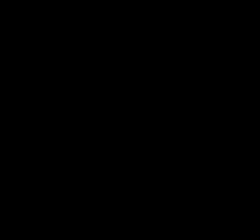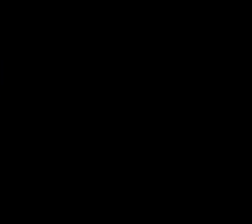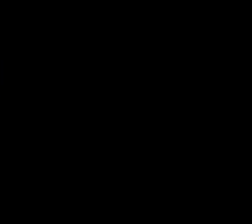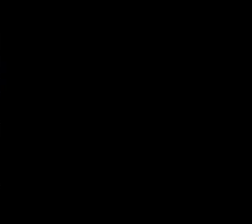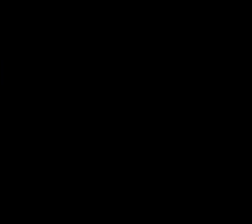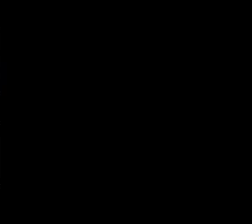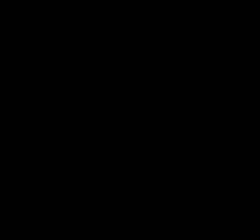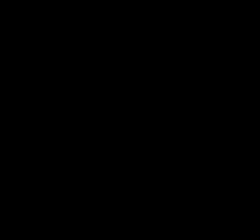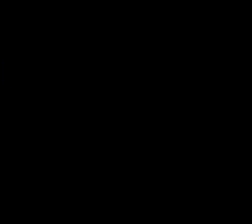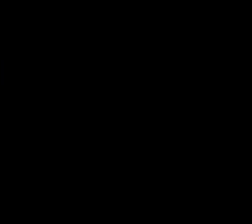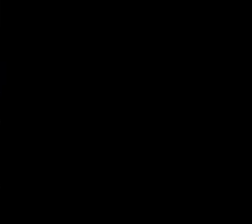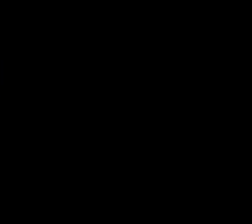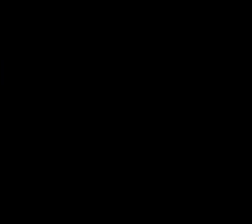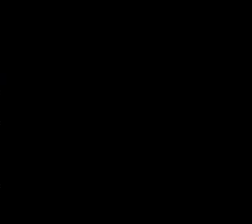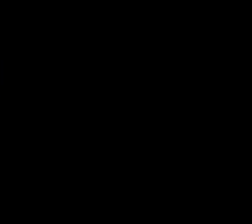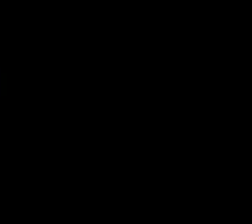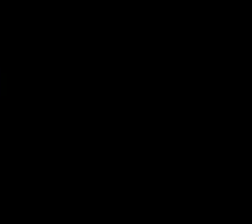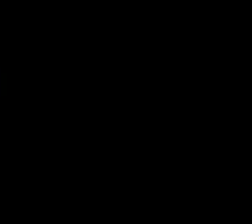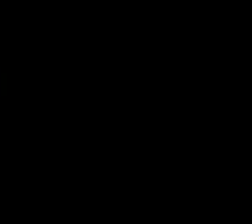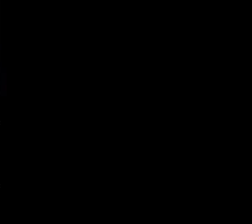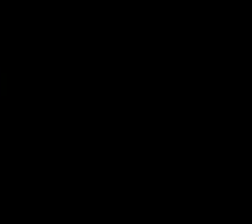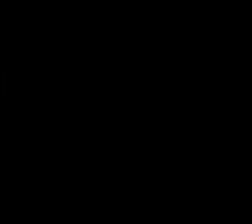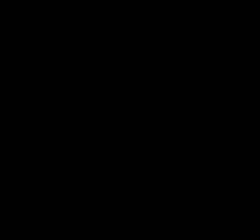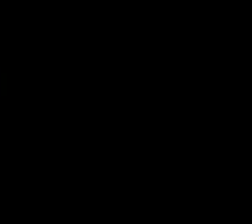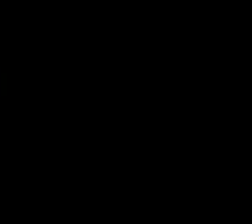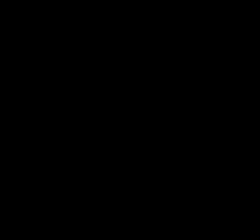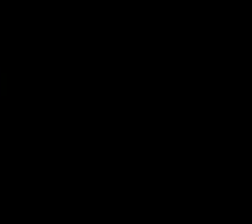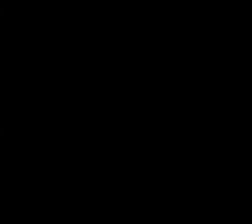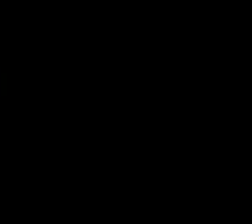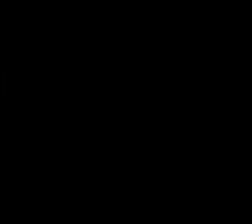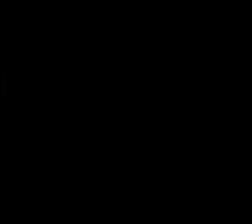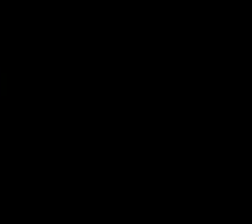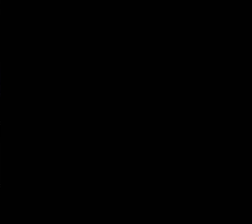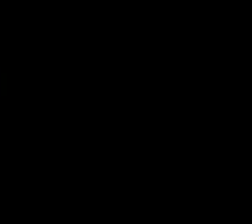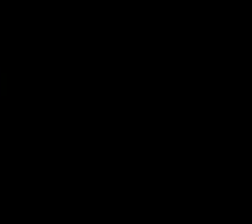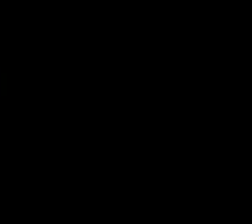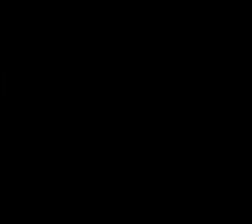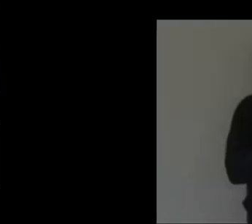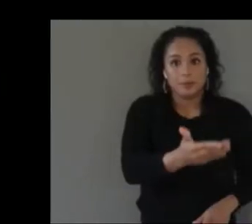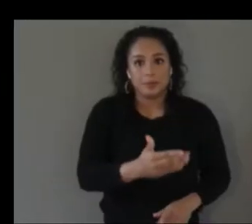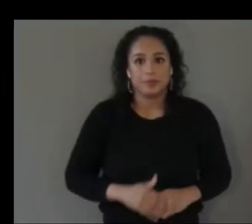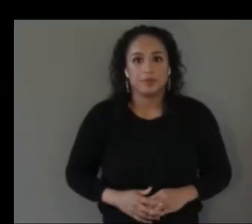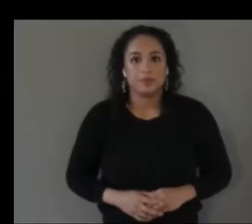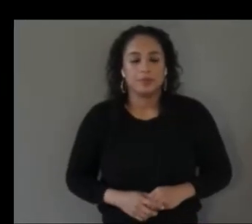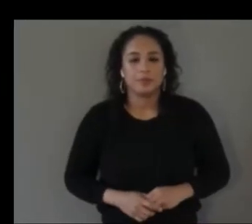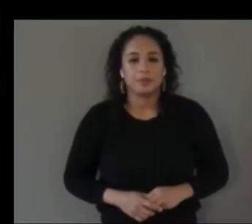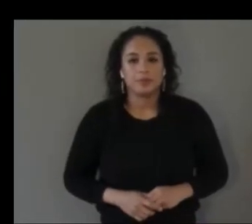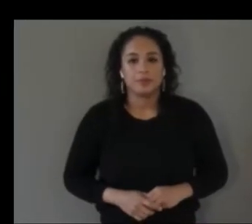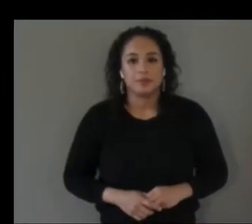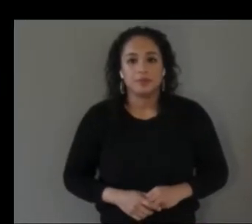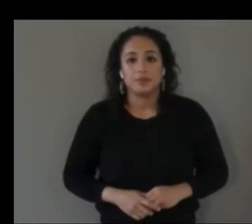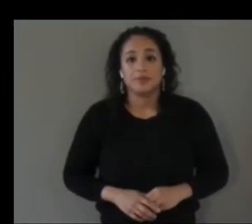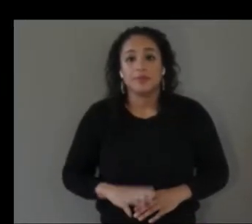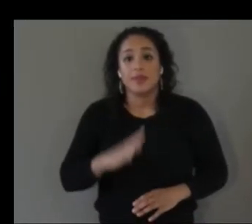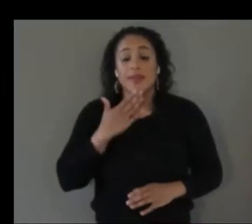introduce themselves amy let's go ahead and start with you thanks sherry hi i'm amy pavel